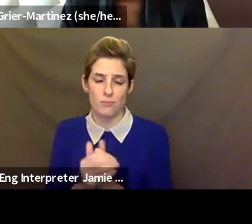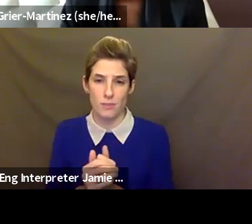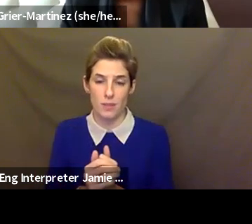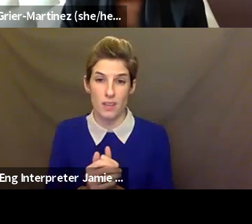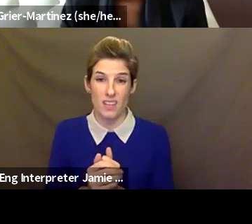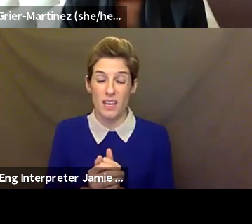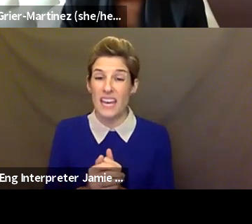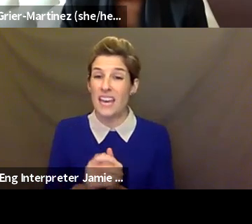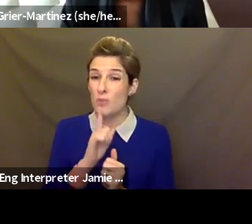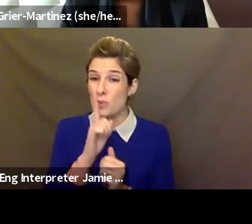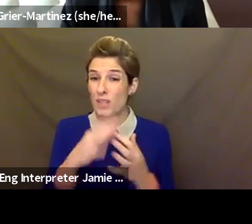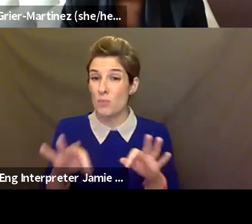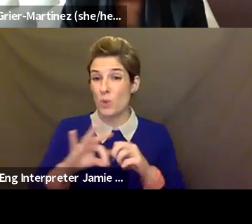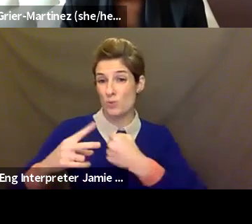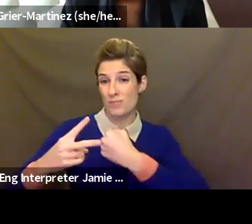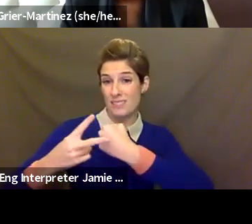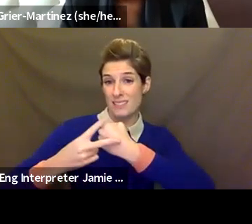saved, so that we have the record of all of that